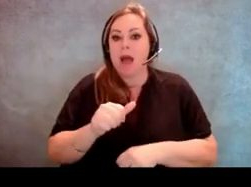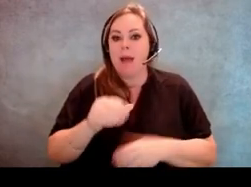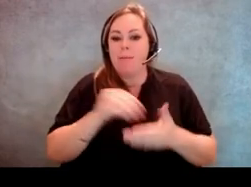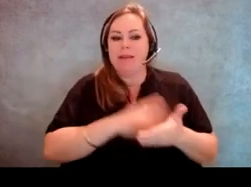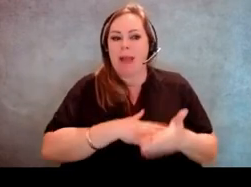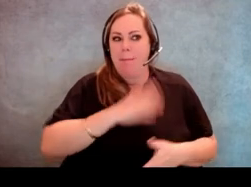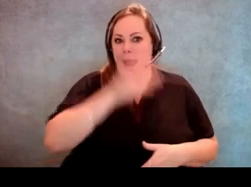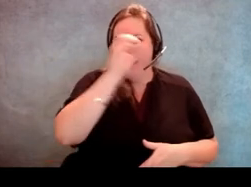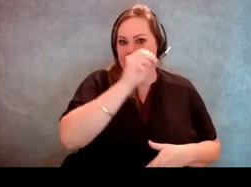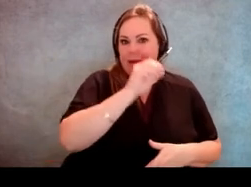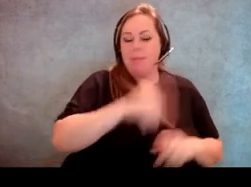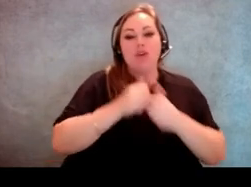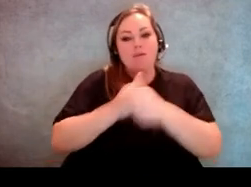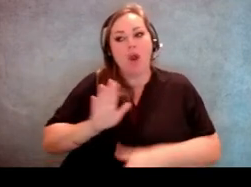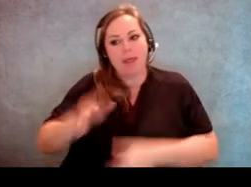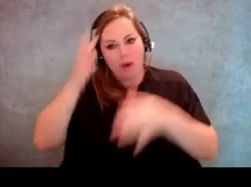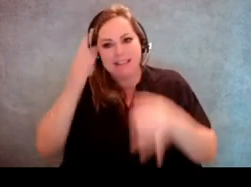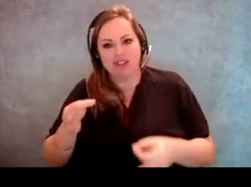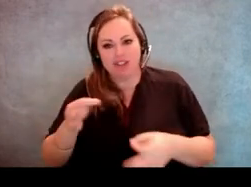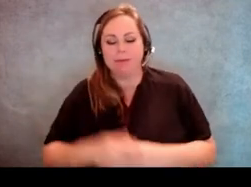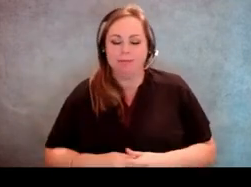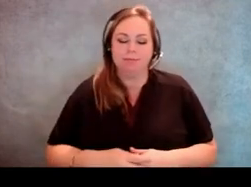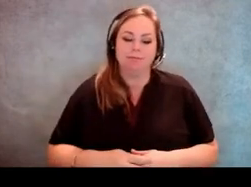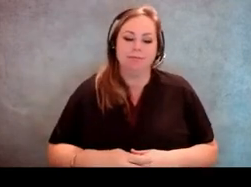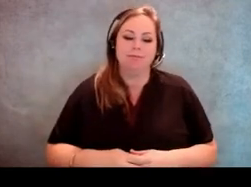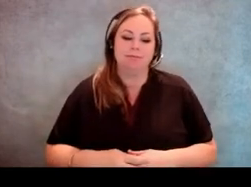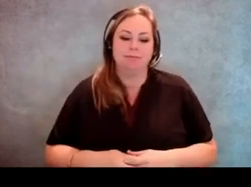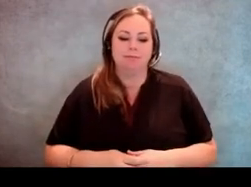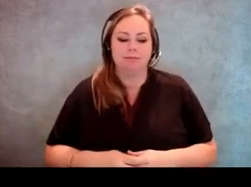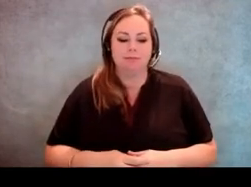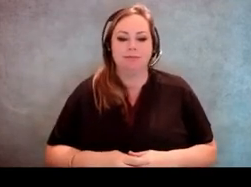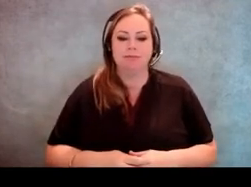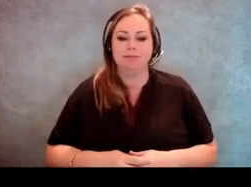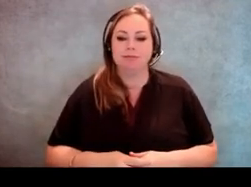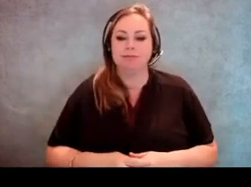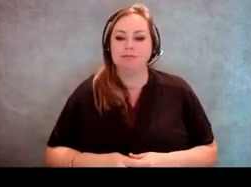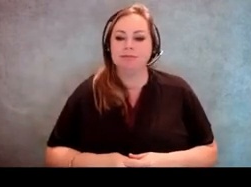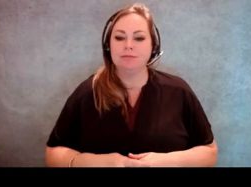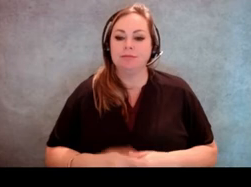You're gonna follow the lead of the voter you are assisting. [Molly Broadway] So like Jeff and I work together,